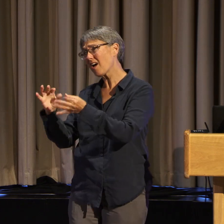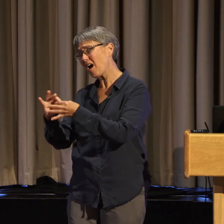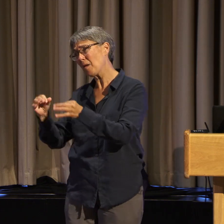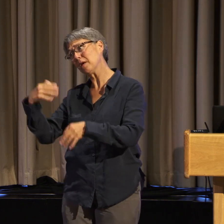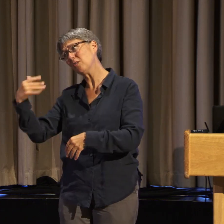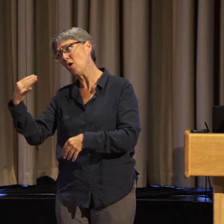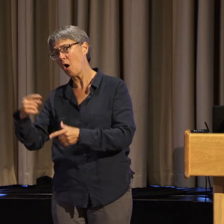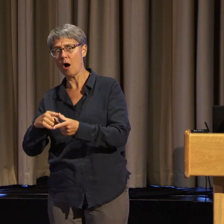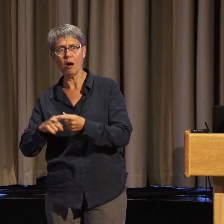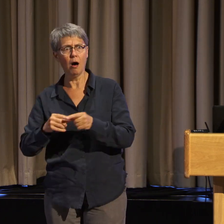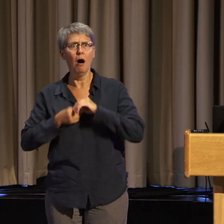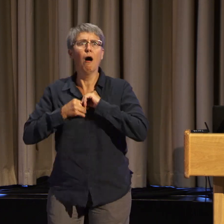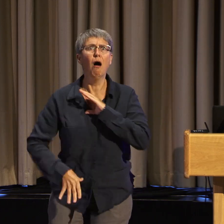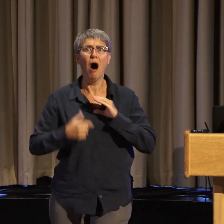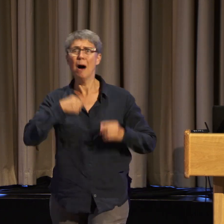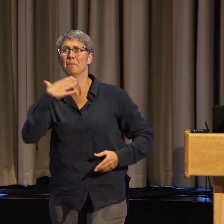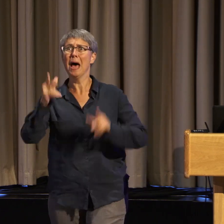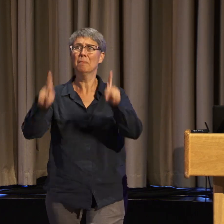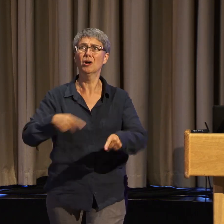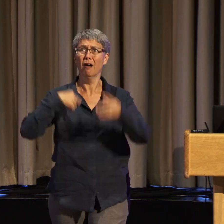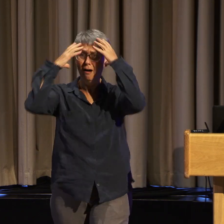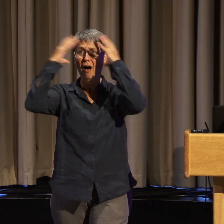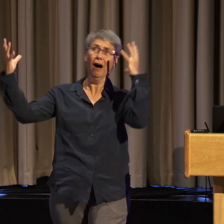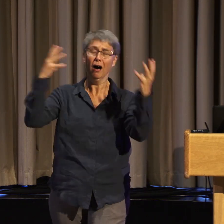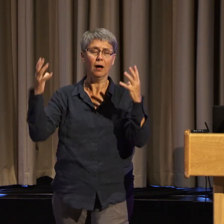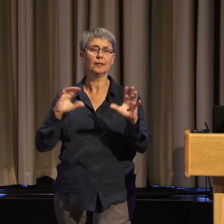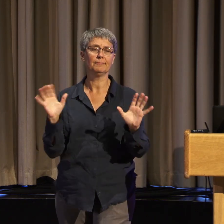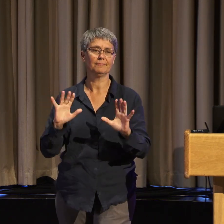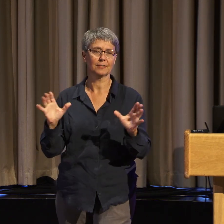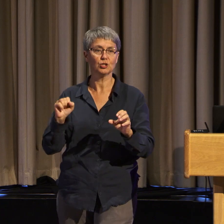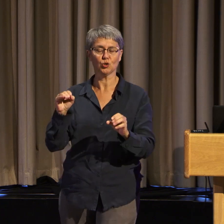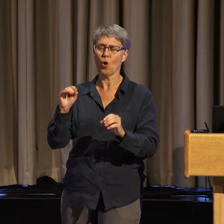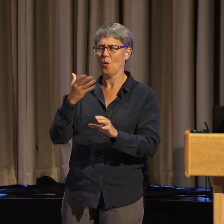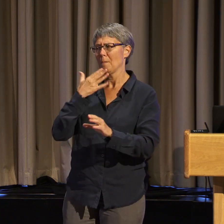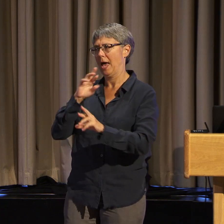they're a bad person. So didn't happen.